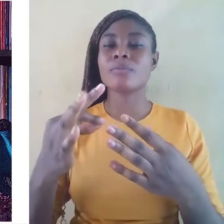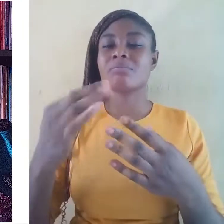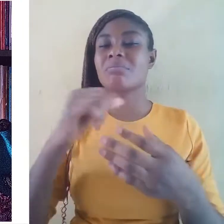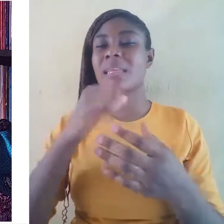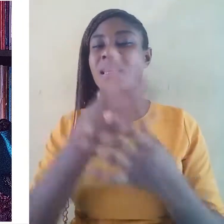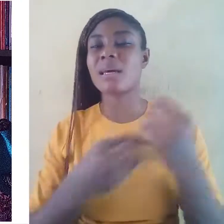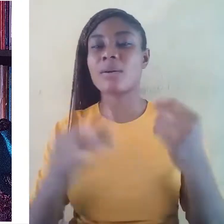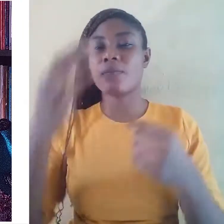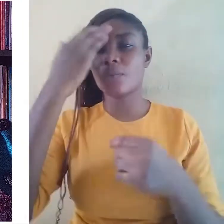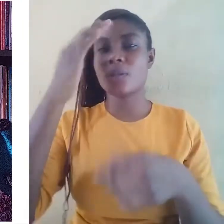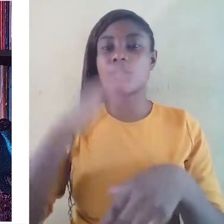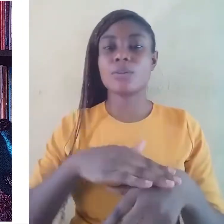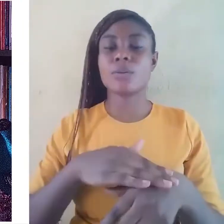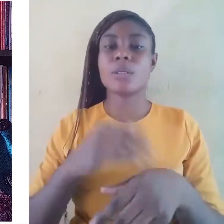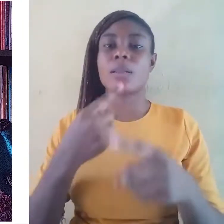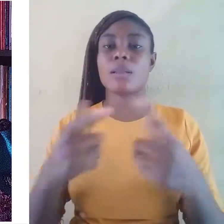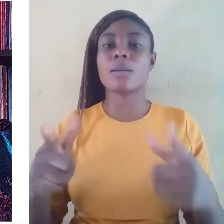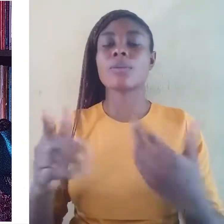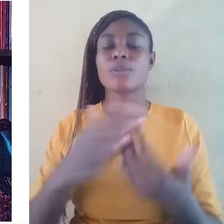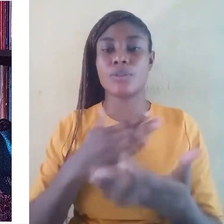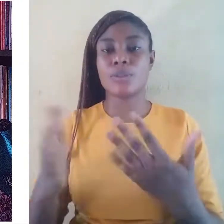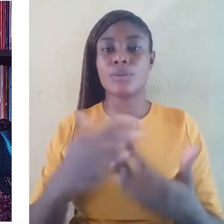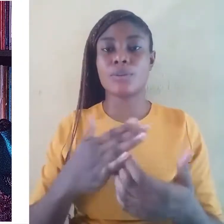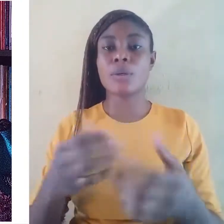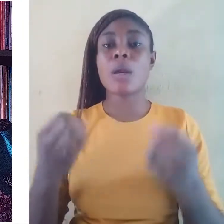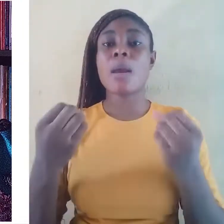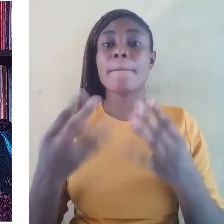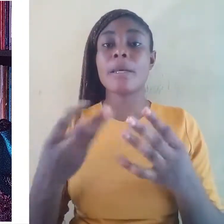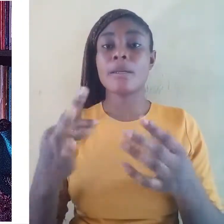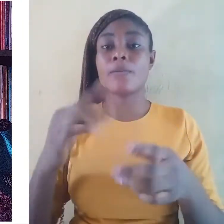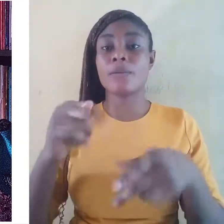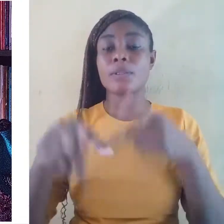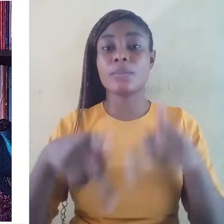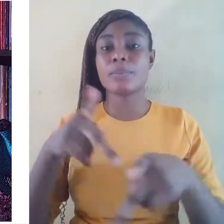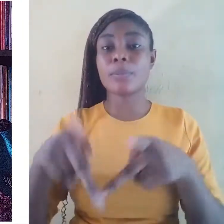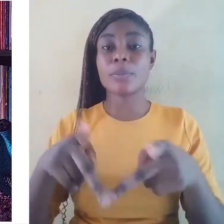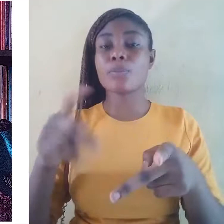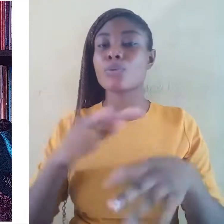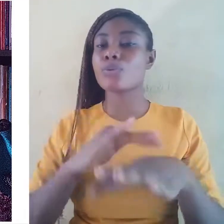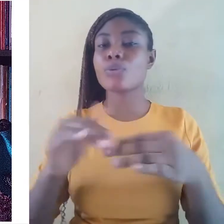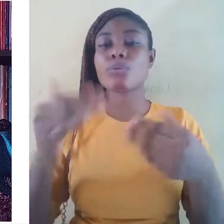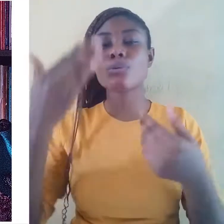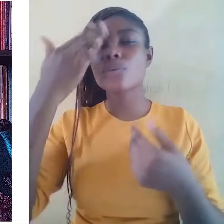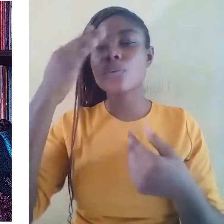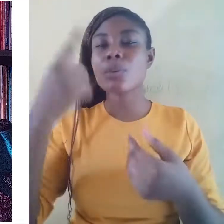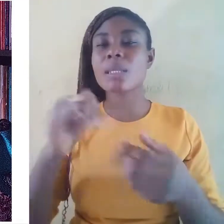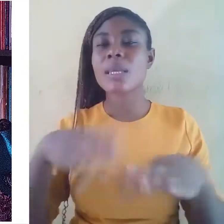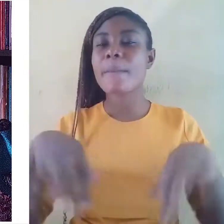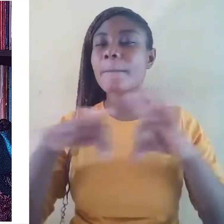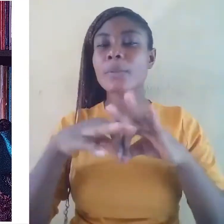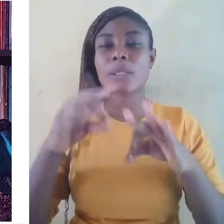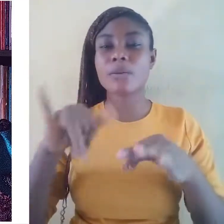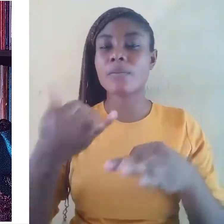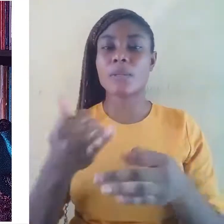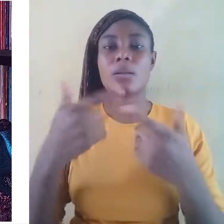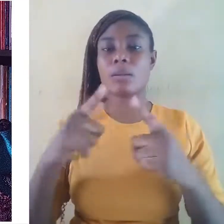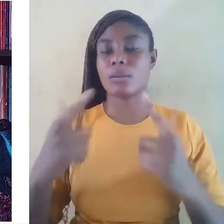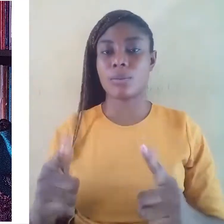Majority of the people do not know the importance of language, and therefore cannot appreciate